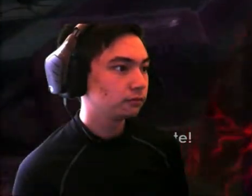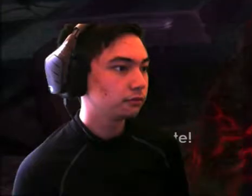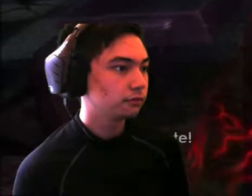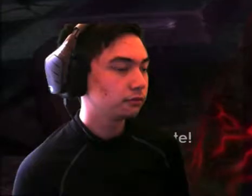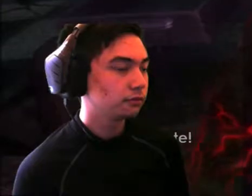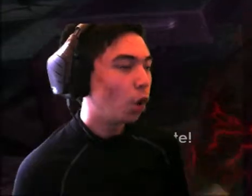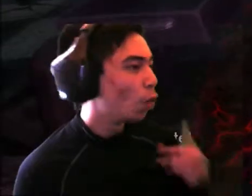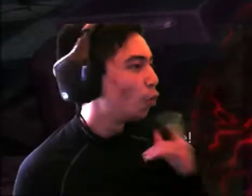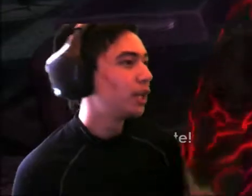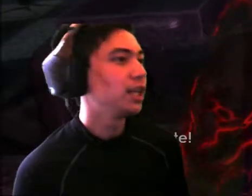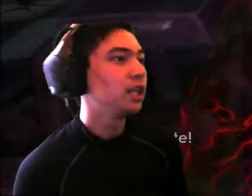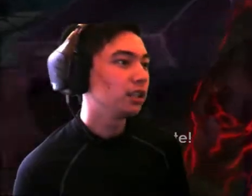Oh really..